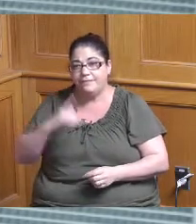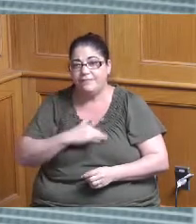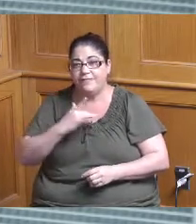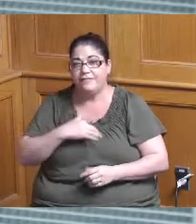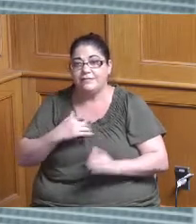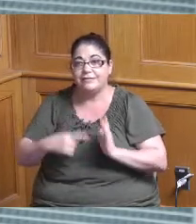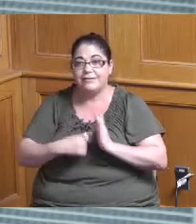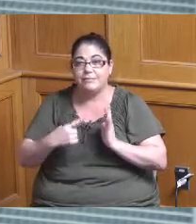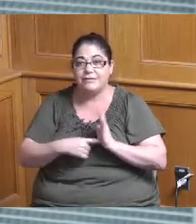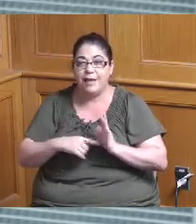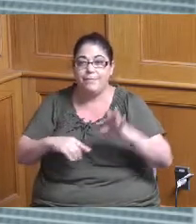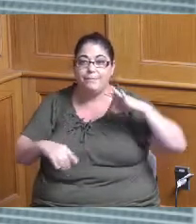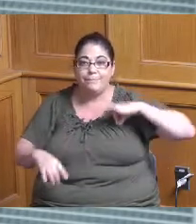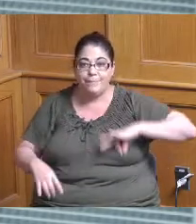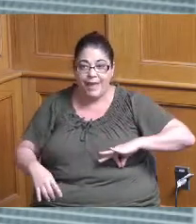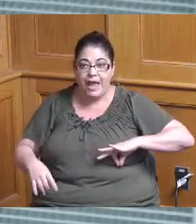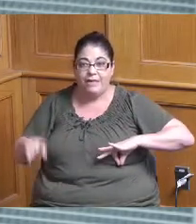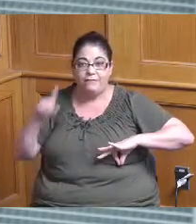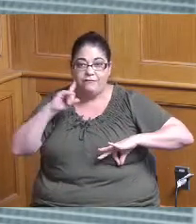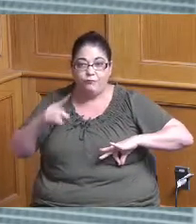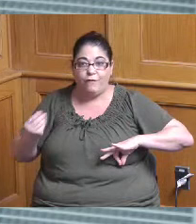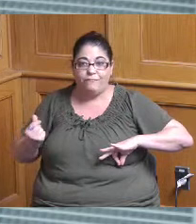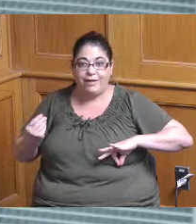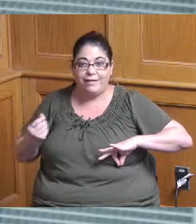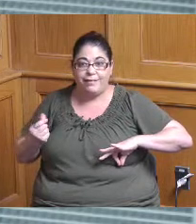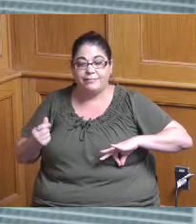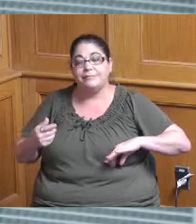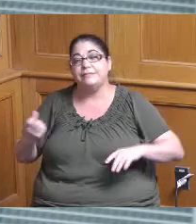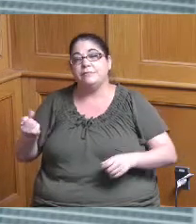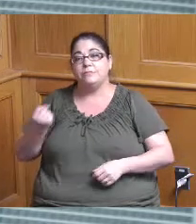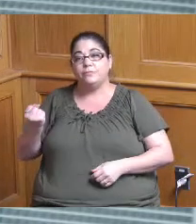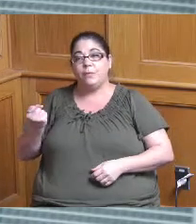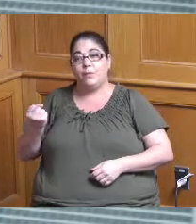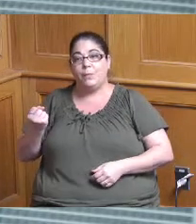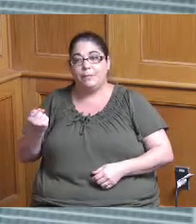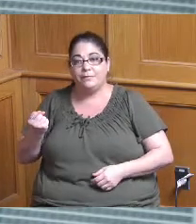to delay from a financial perspective because that money has been in a in an account and well